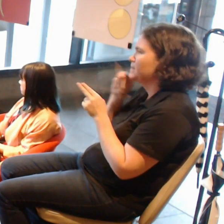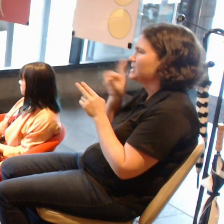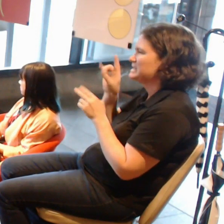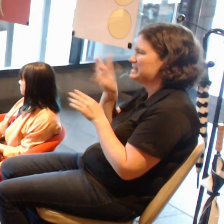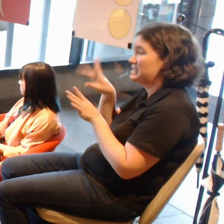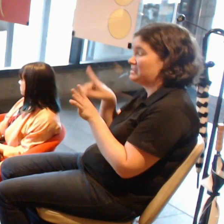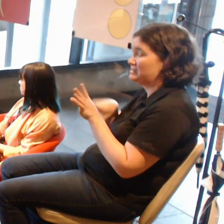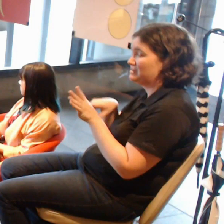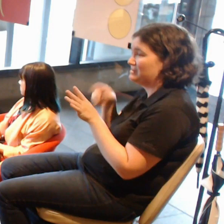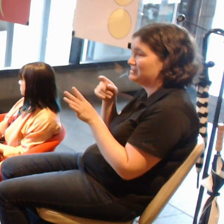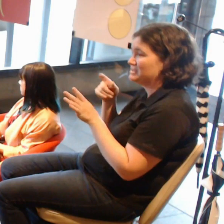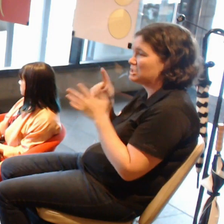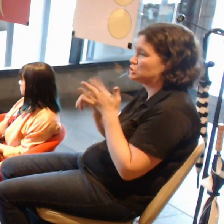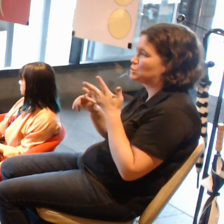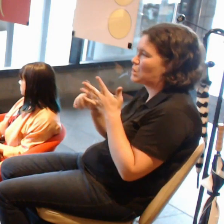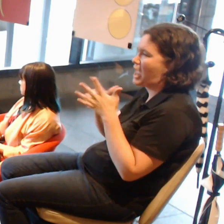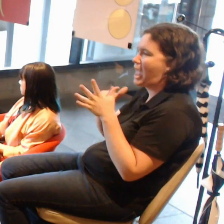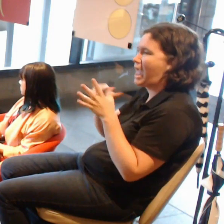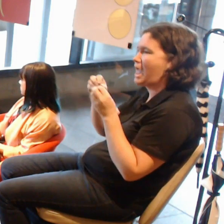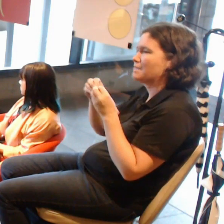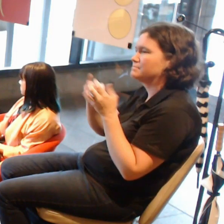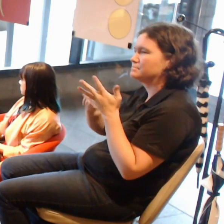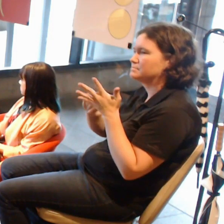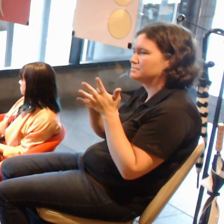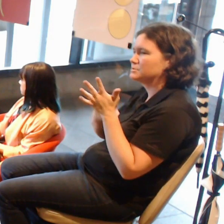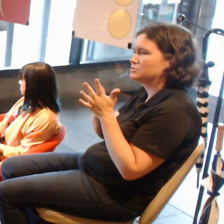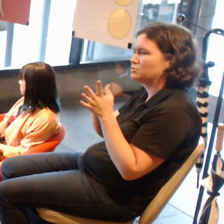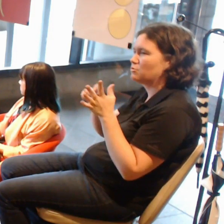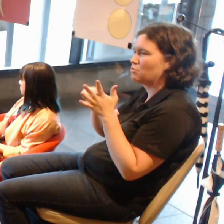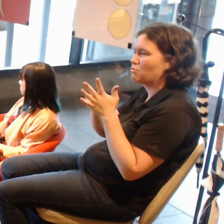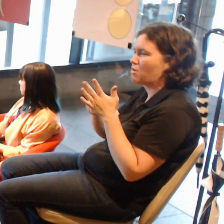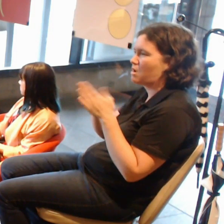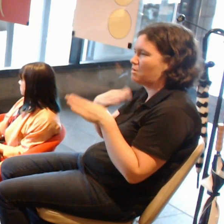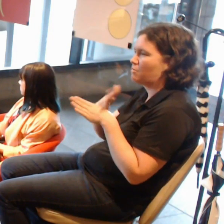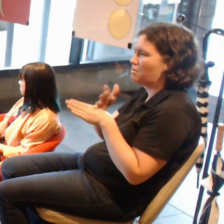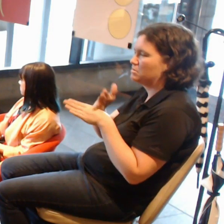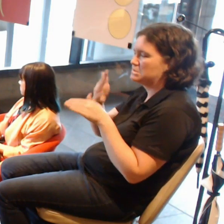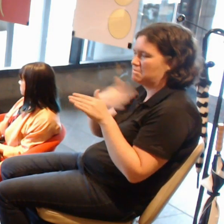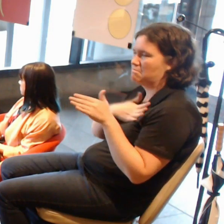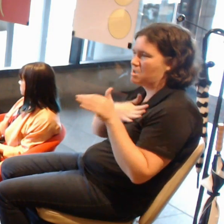or so I have done abstract work and even my sculptures and physical paintings were abstract.